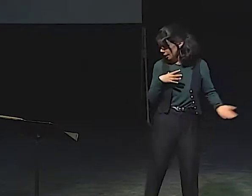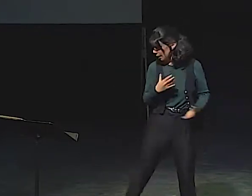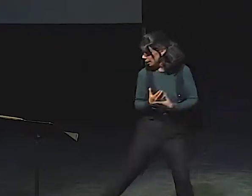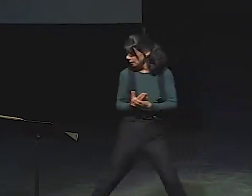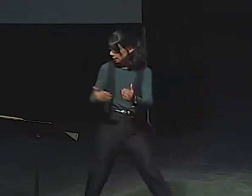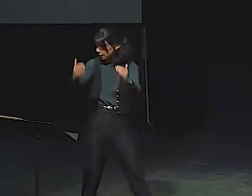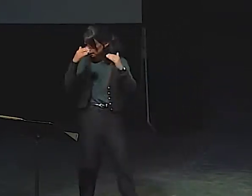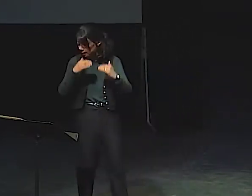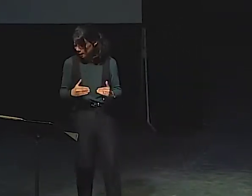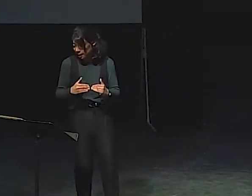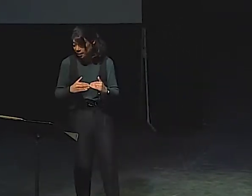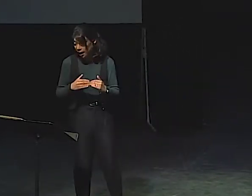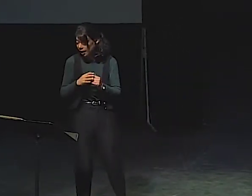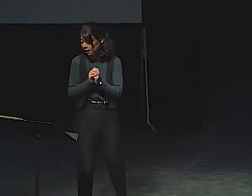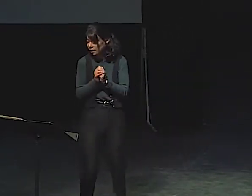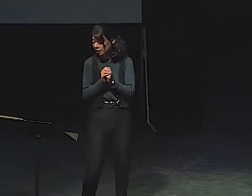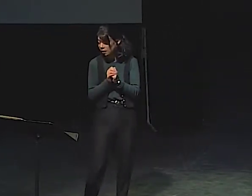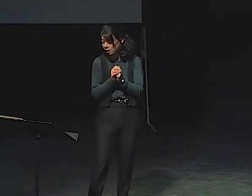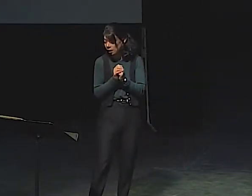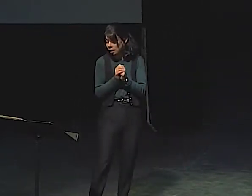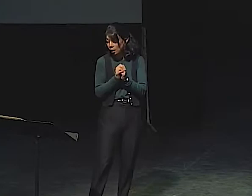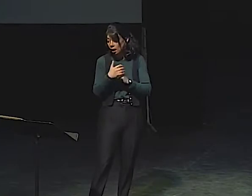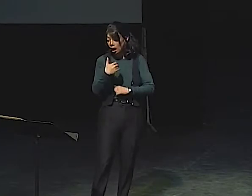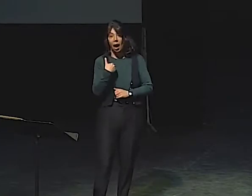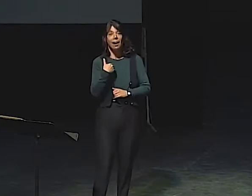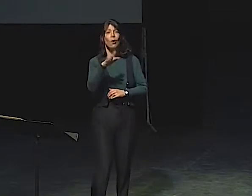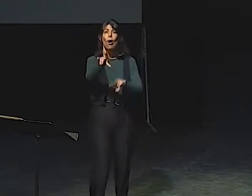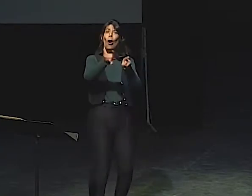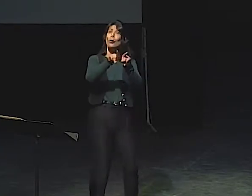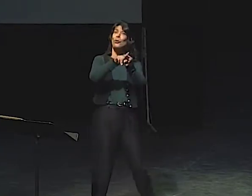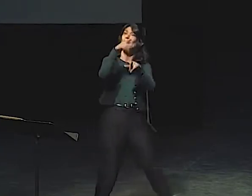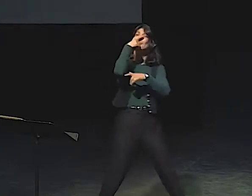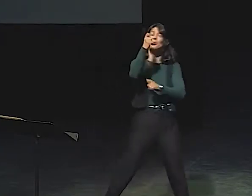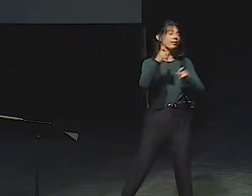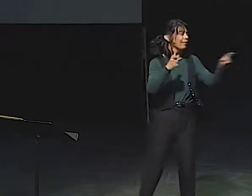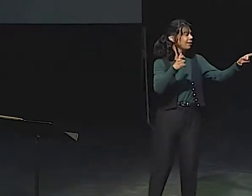SO YOU CAN ACTUALLY SEE TWO CHARACTERS-- THE BAG LADY AND THE INNER CHILD.